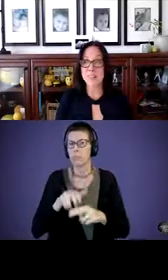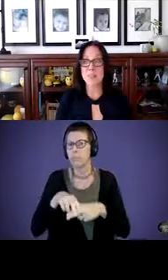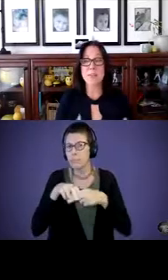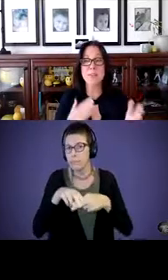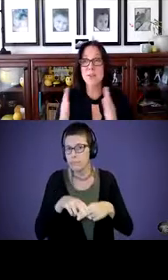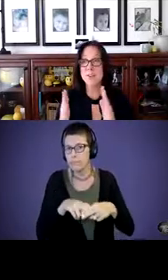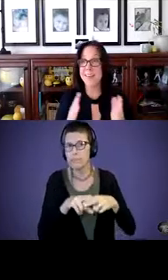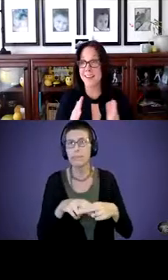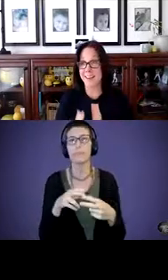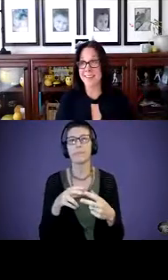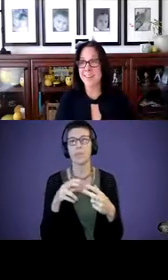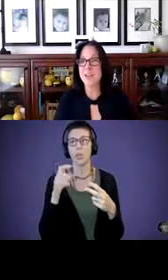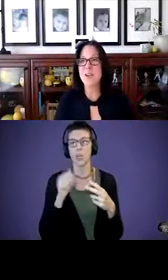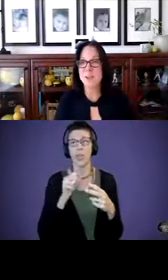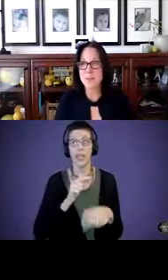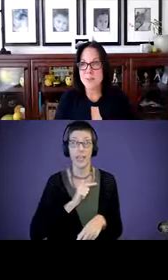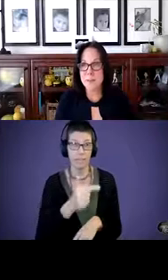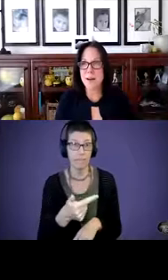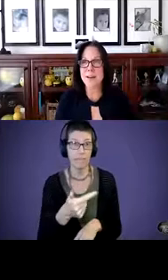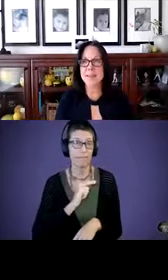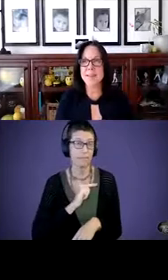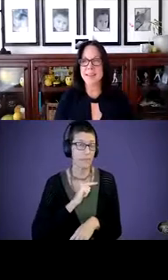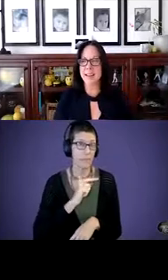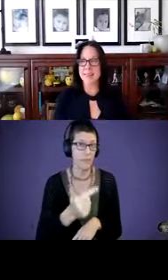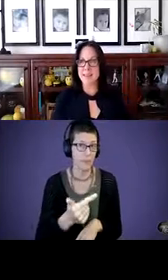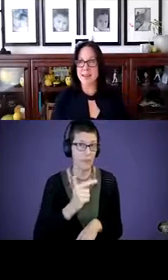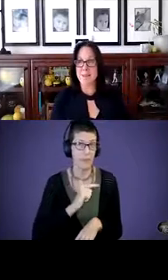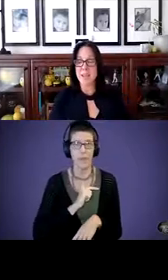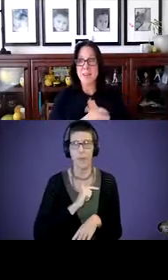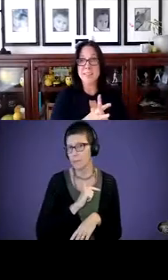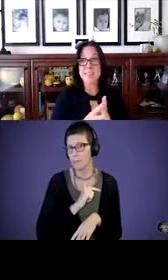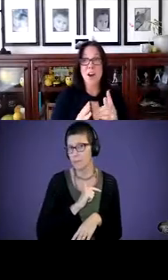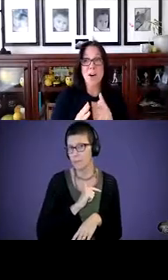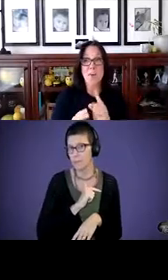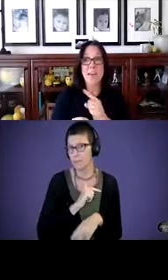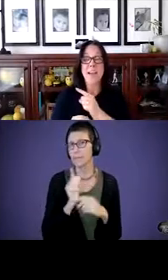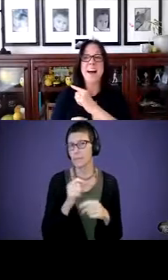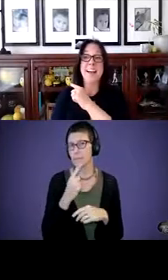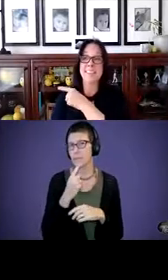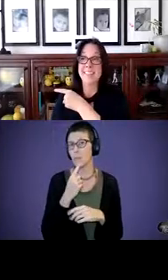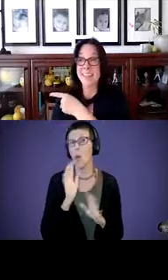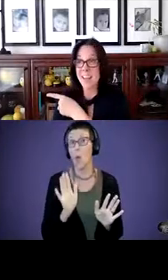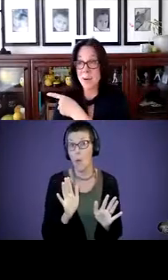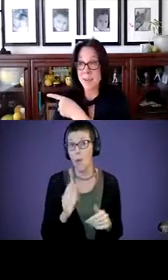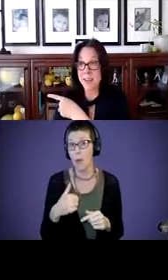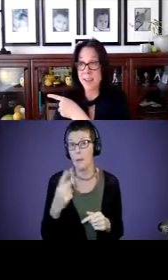You can do turn taking. You can do that. Pause and stop. You can say, “Oh, I see a cat over there.”